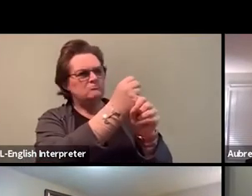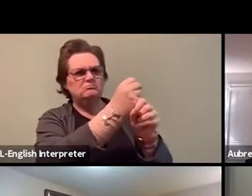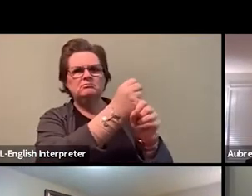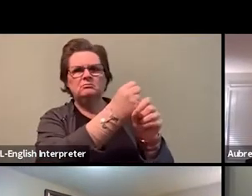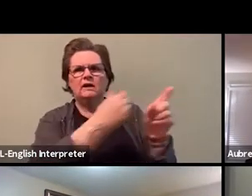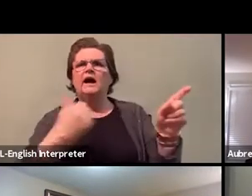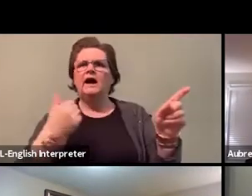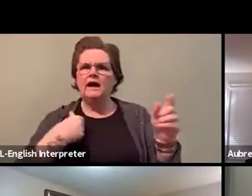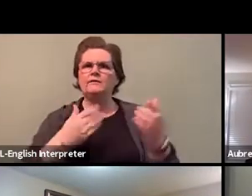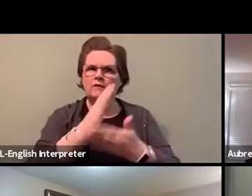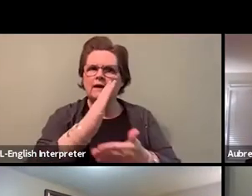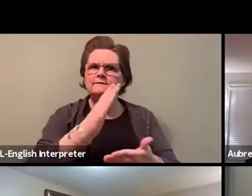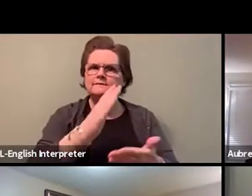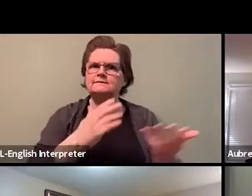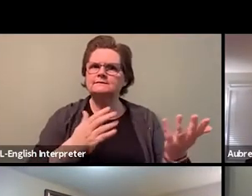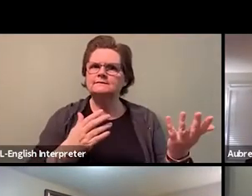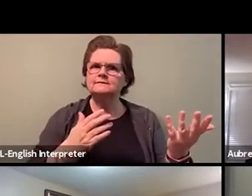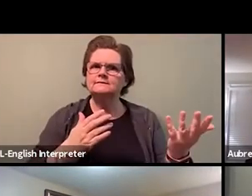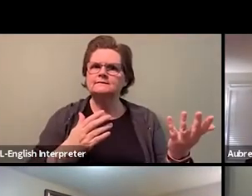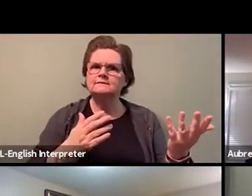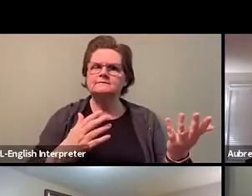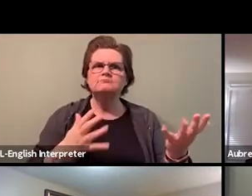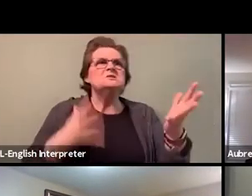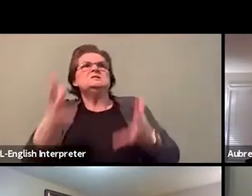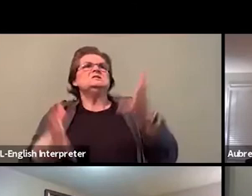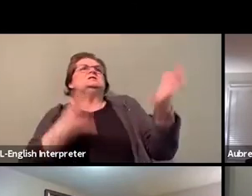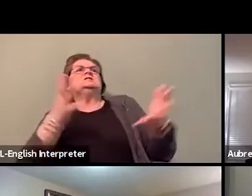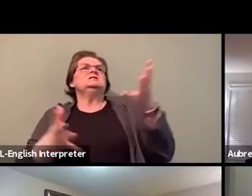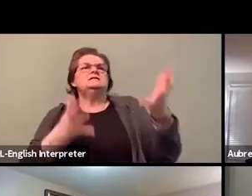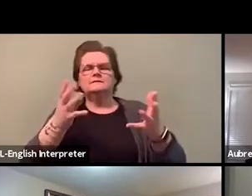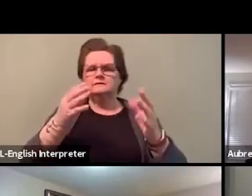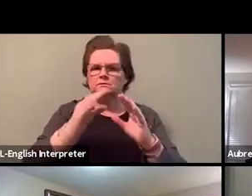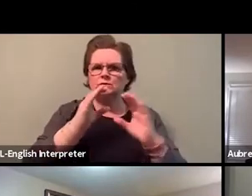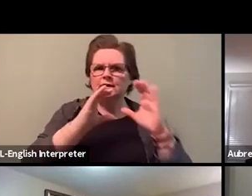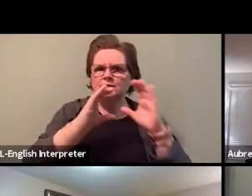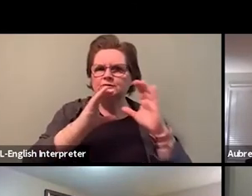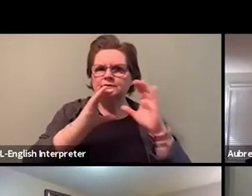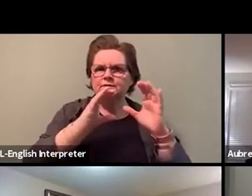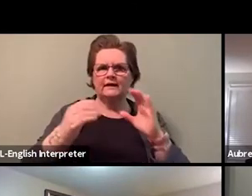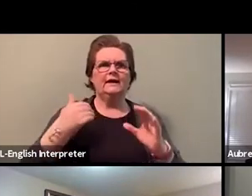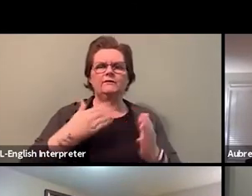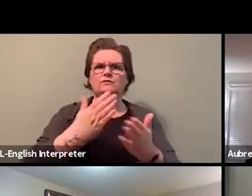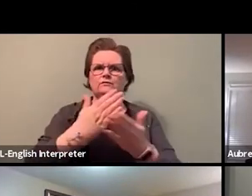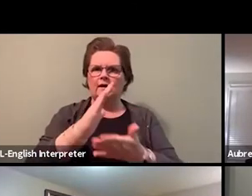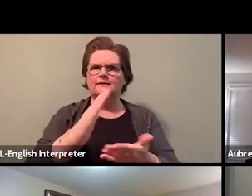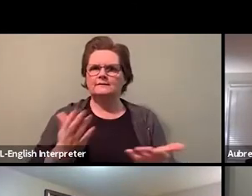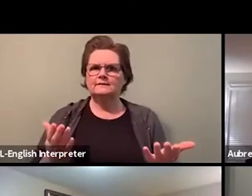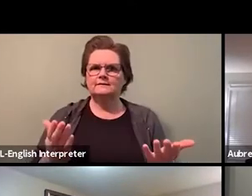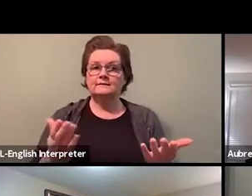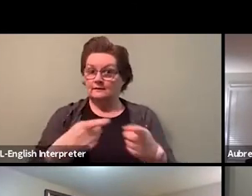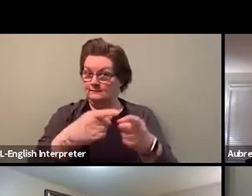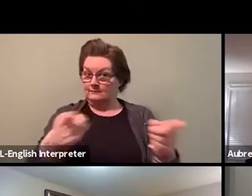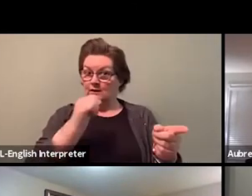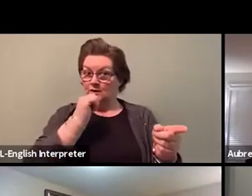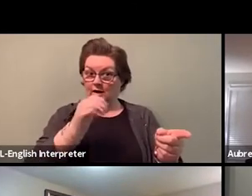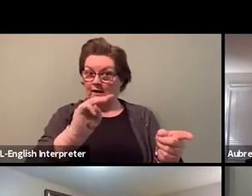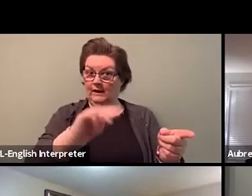and to speak with their hands. And if I'm being looked at as rude or attitudinal, right?